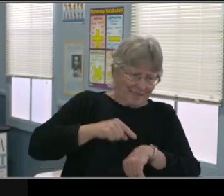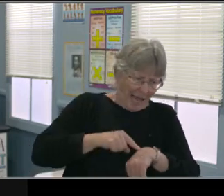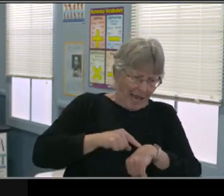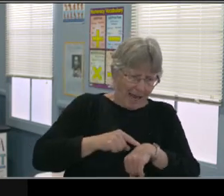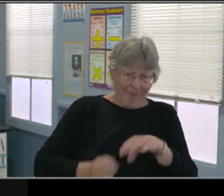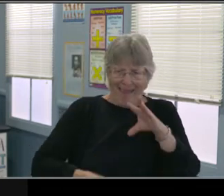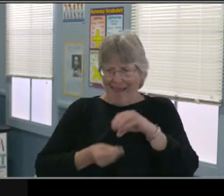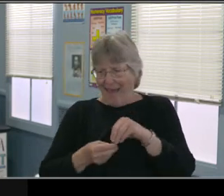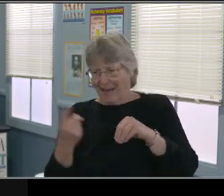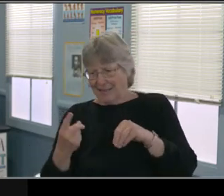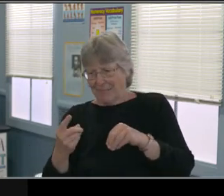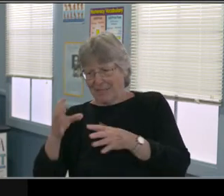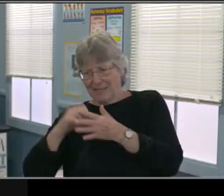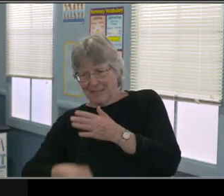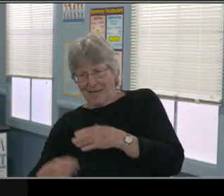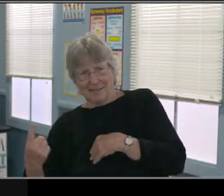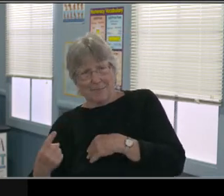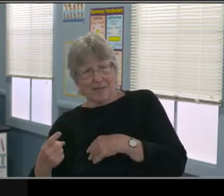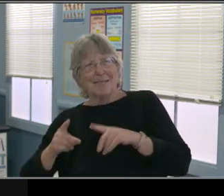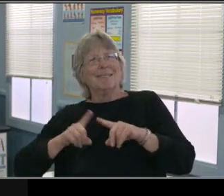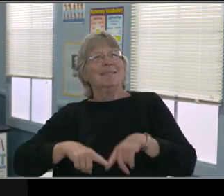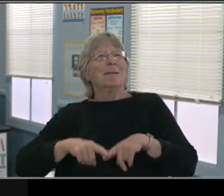about the offer of FAPE and what that looks like.